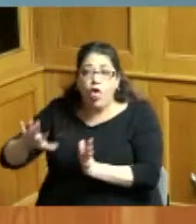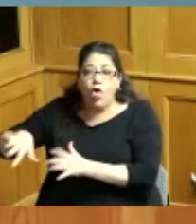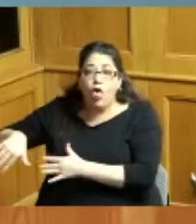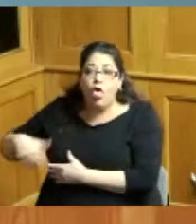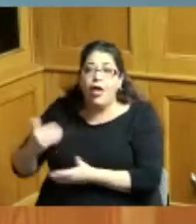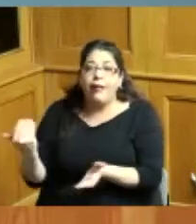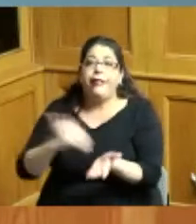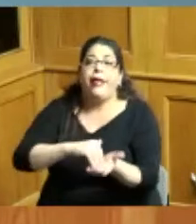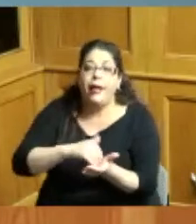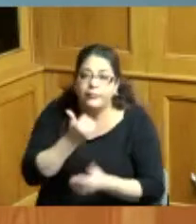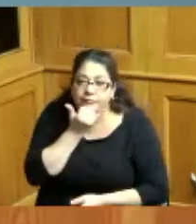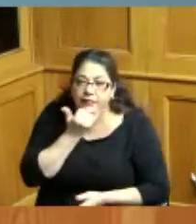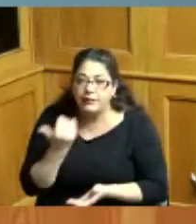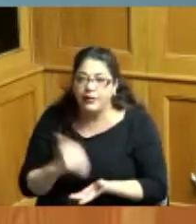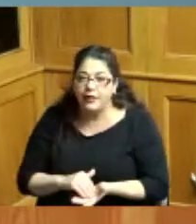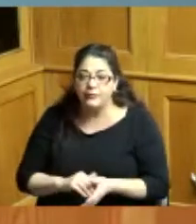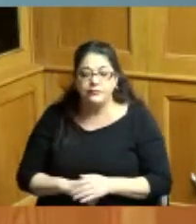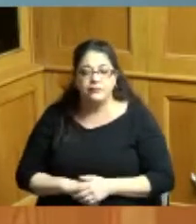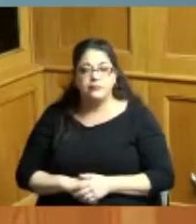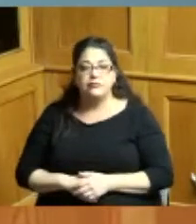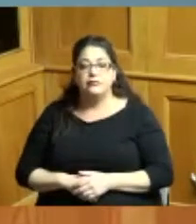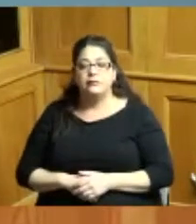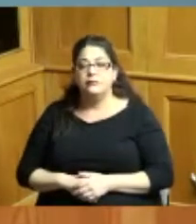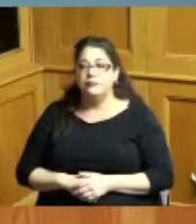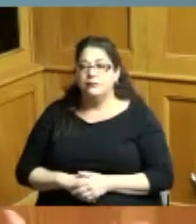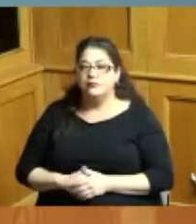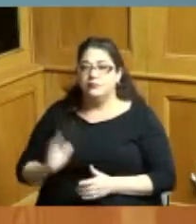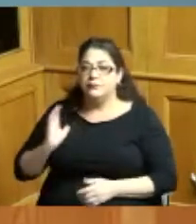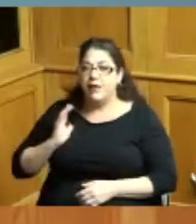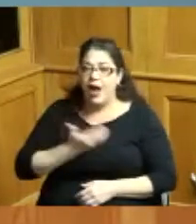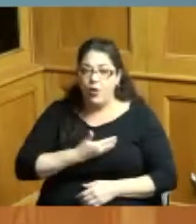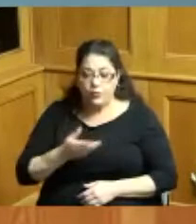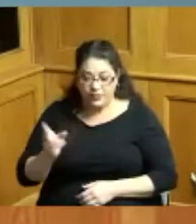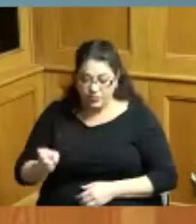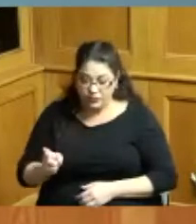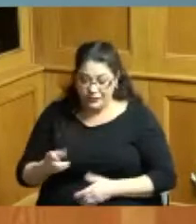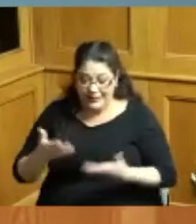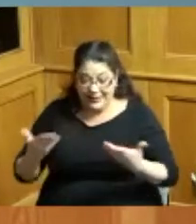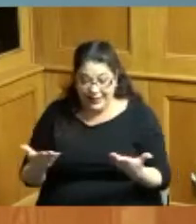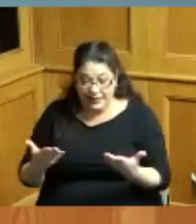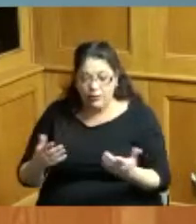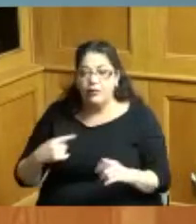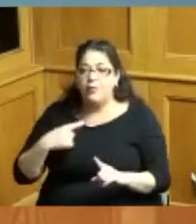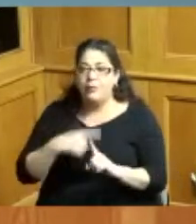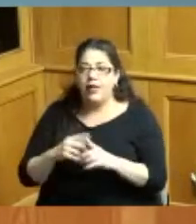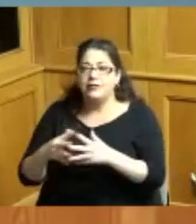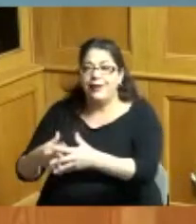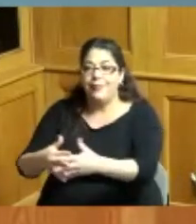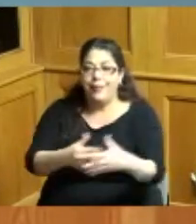lots of things in our history not just ours in American history that we do not want to repeat